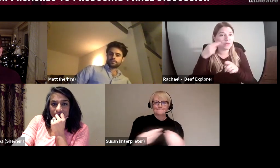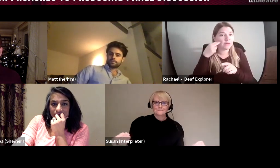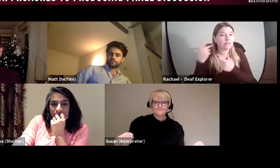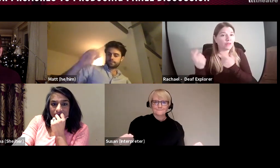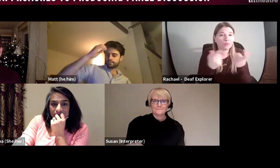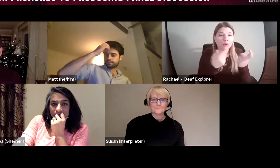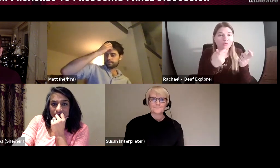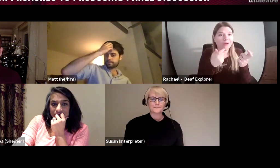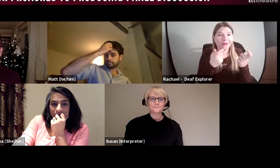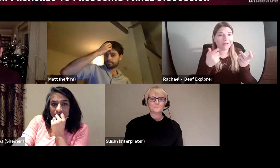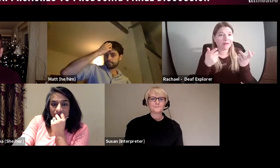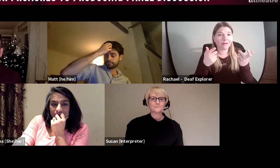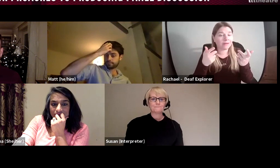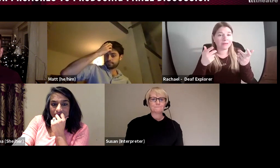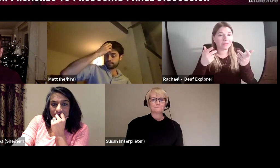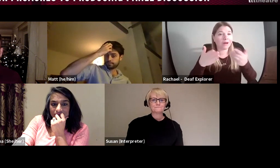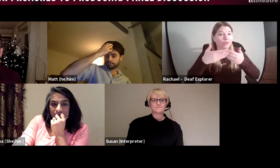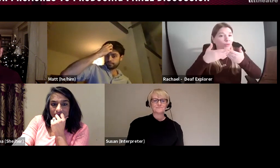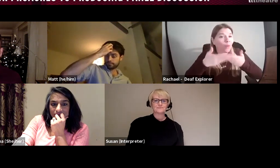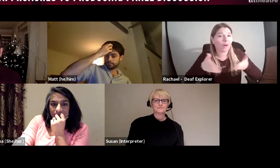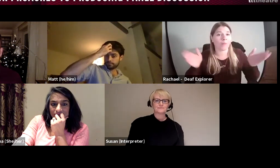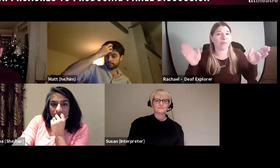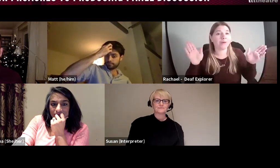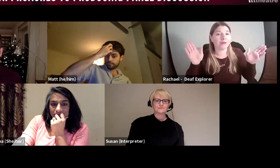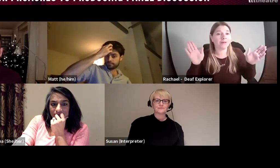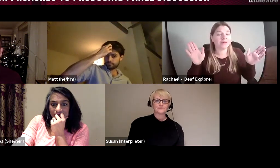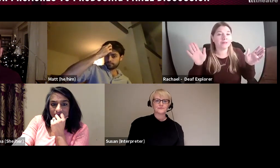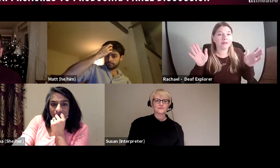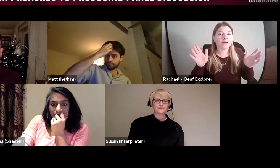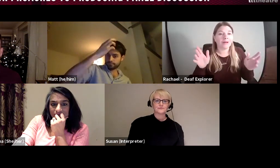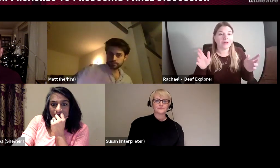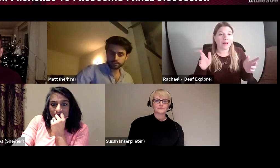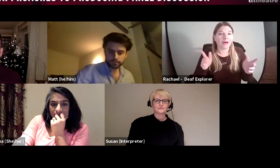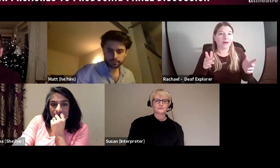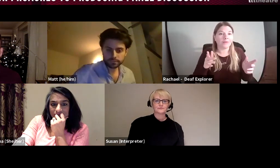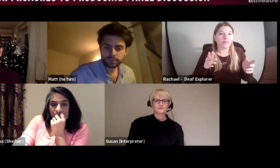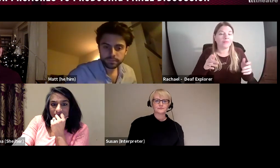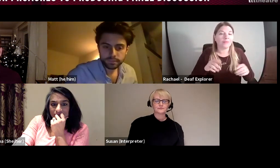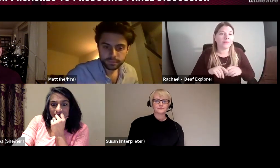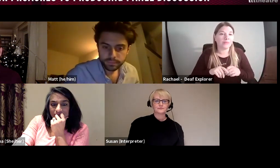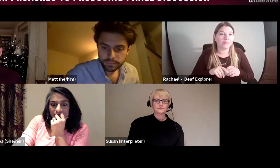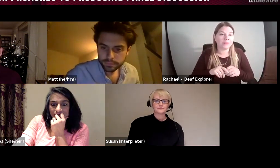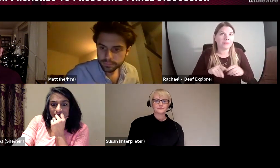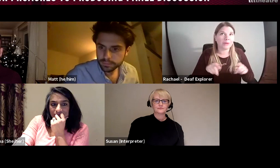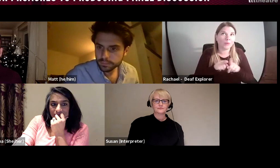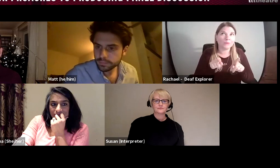Just to also say I have put the link to China Plate in the chat function. But also Deaf